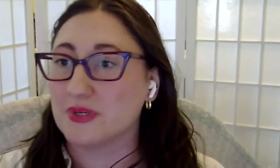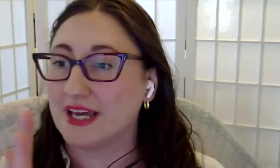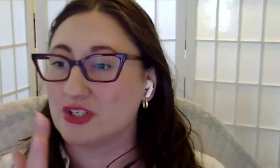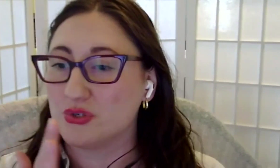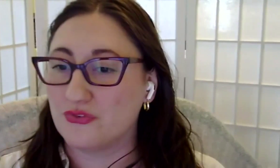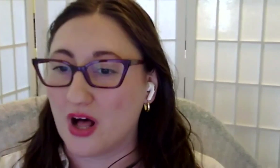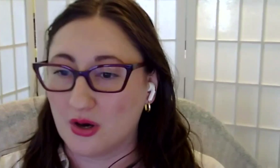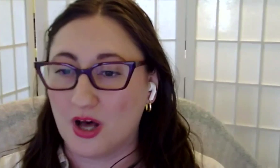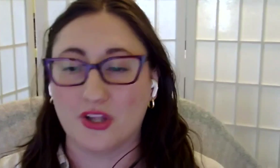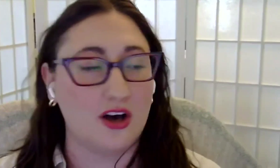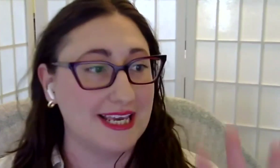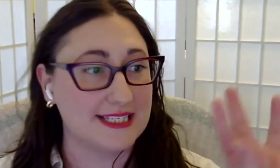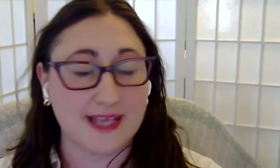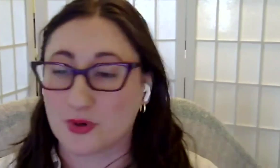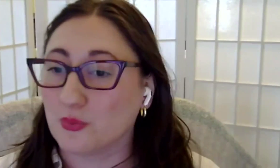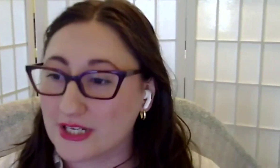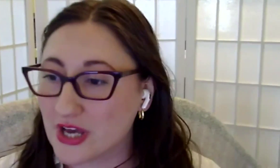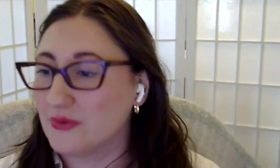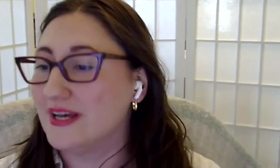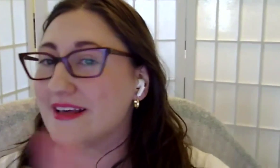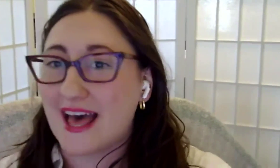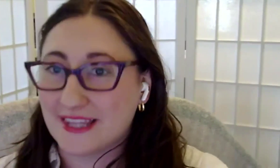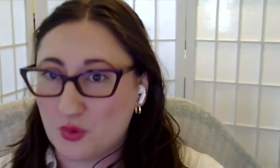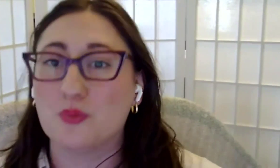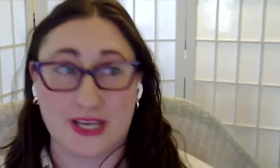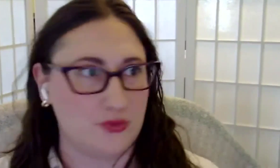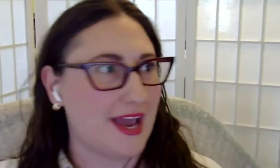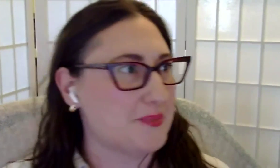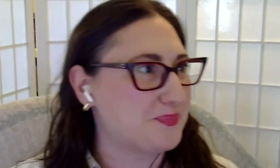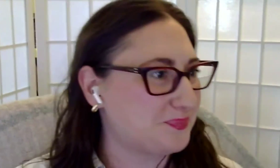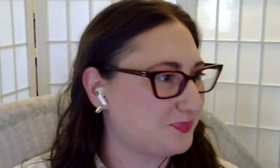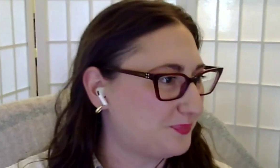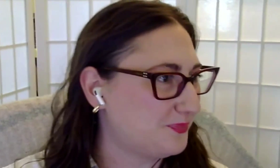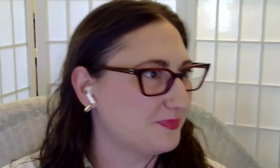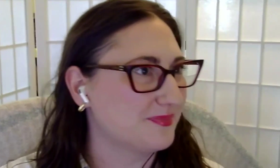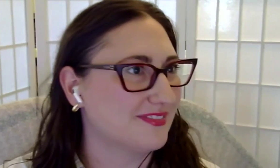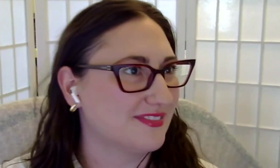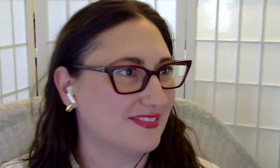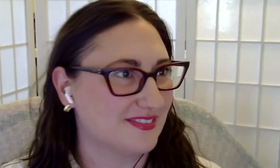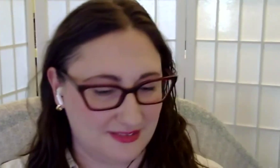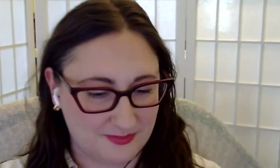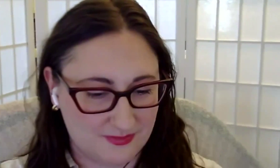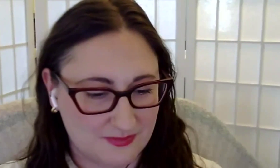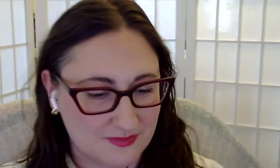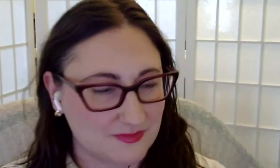if you would like to follow along in a separate window, that link will bring you there.